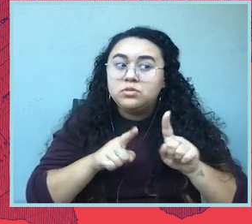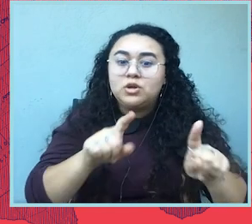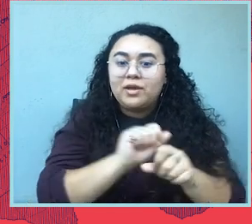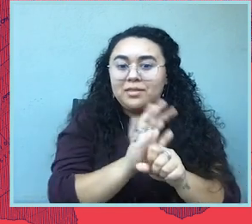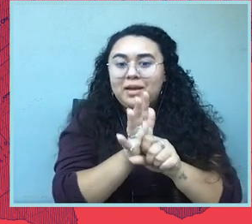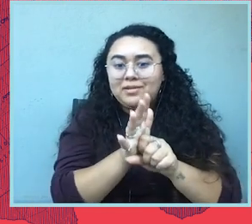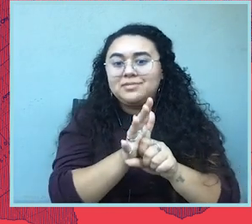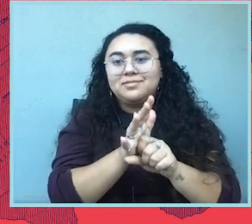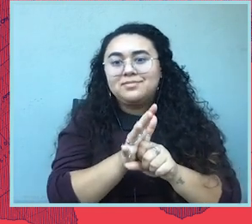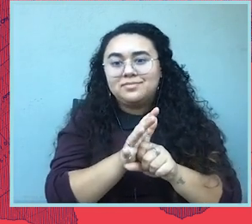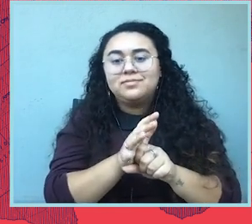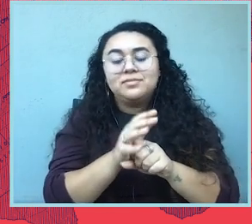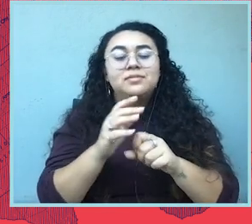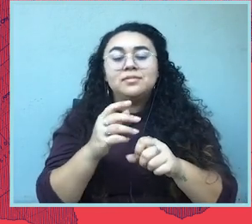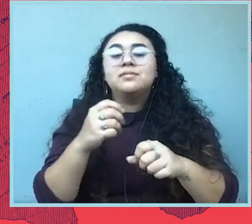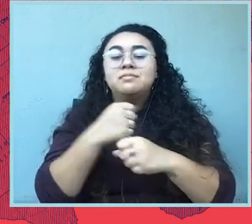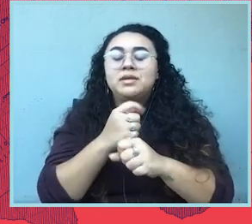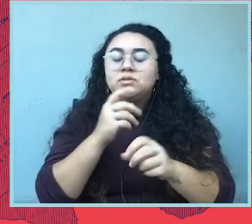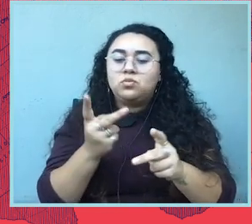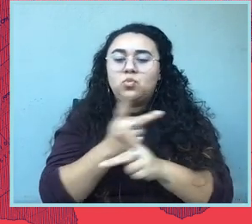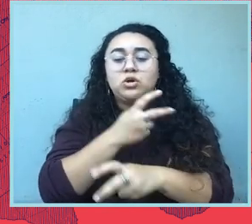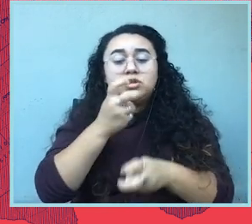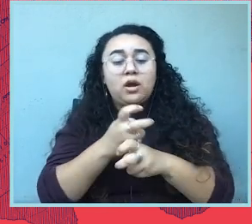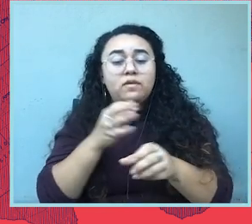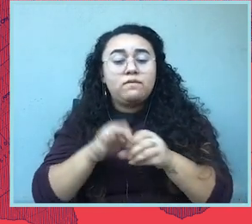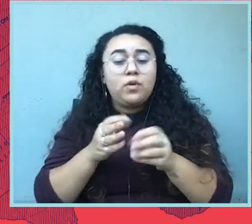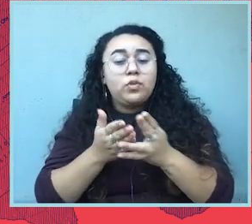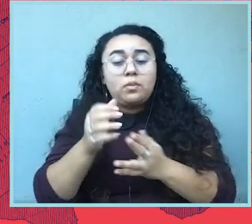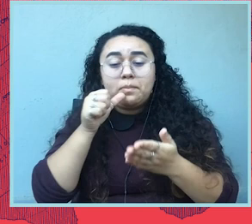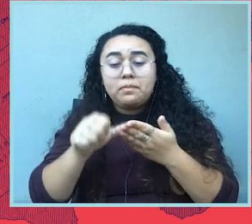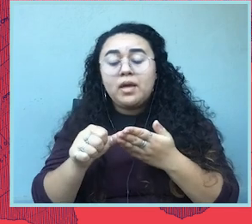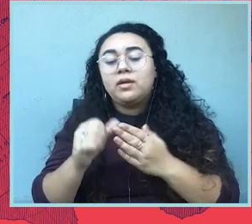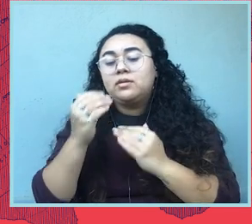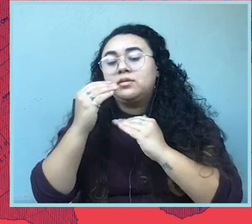The law makes it harder to vote by mail, and it restricts the use of things like drop boxes